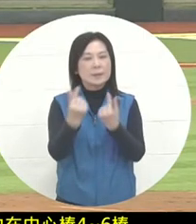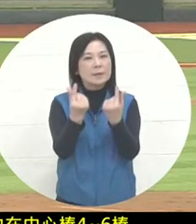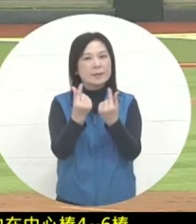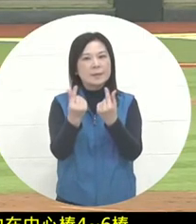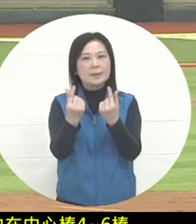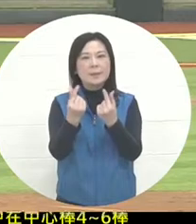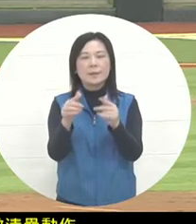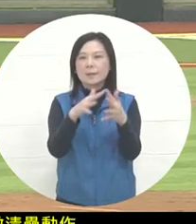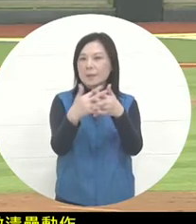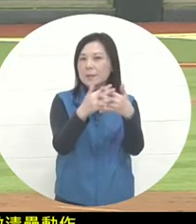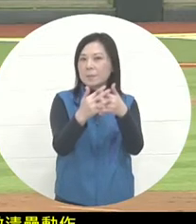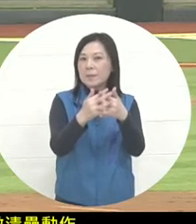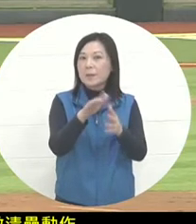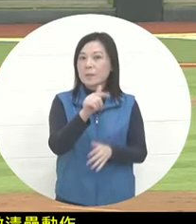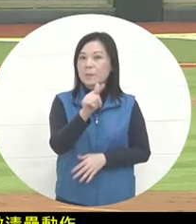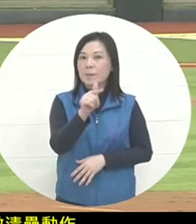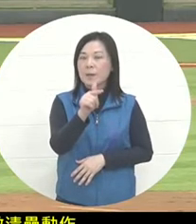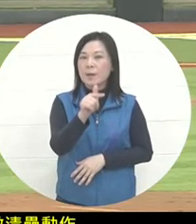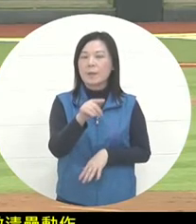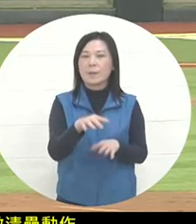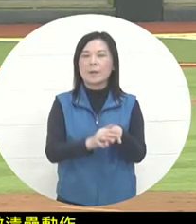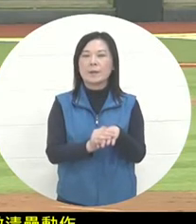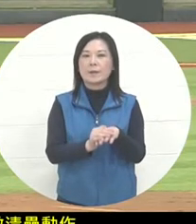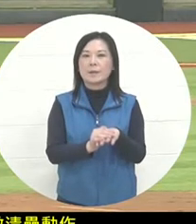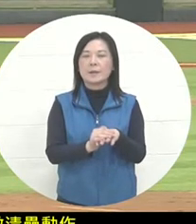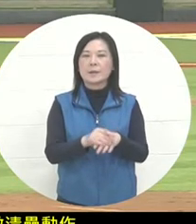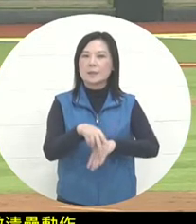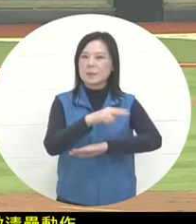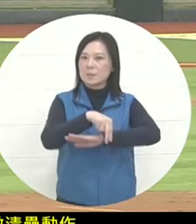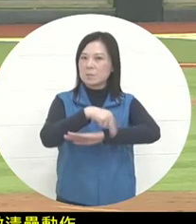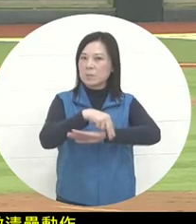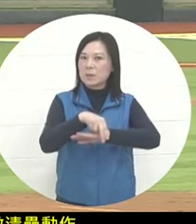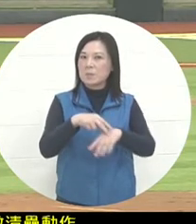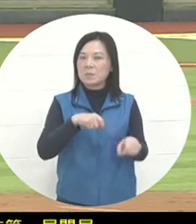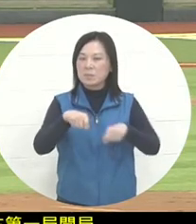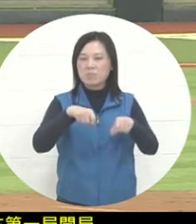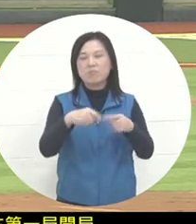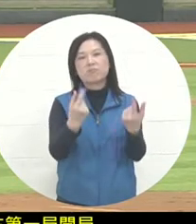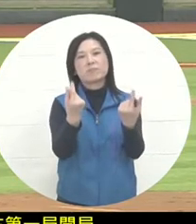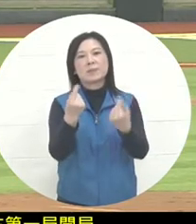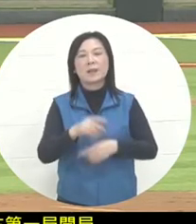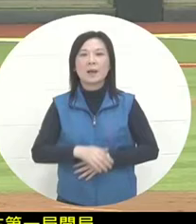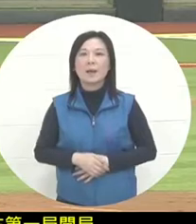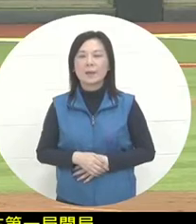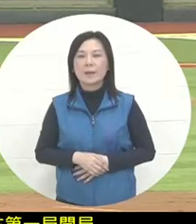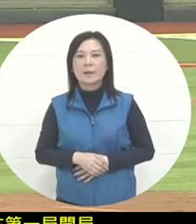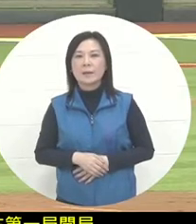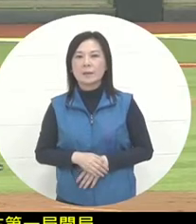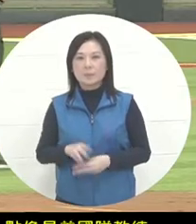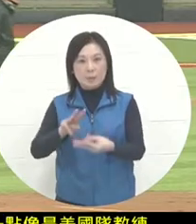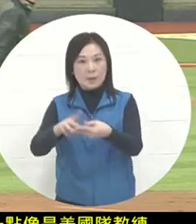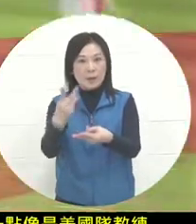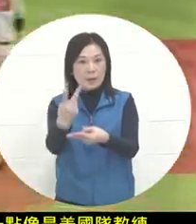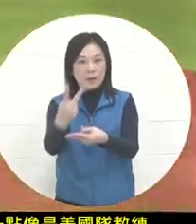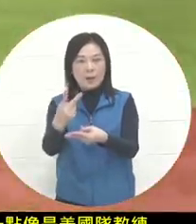coach of the American team, they had such an arrangement and plan. Wow, at this time, the bad runner matched the start